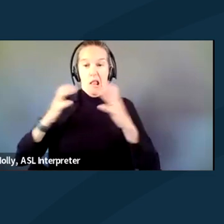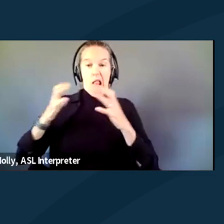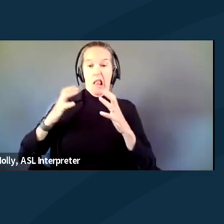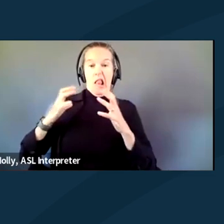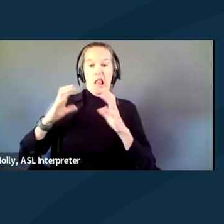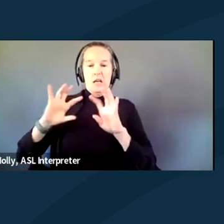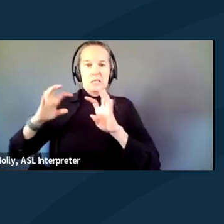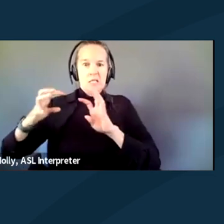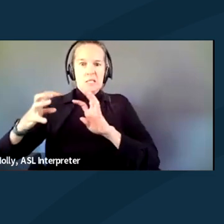So yeah.